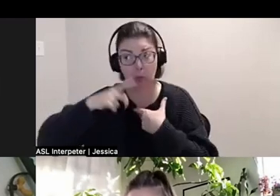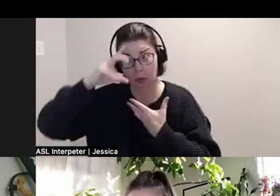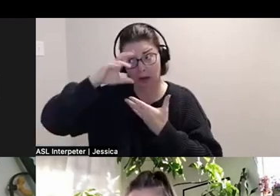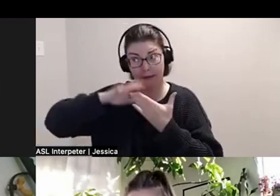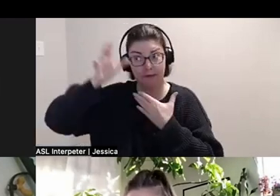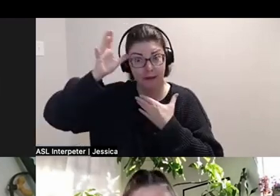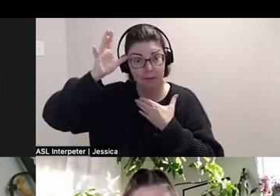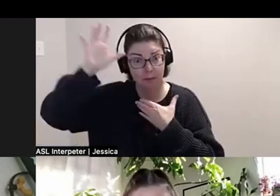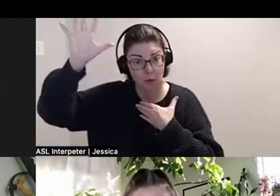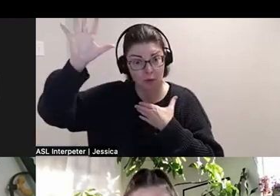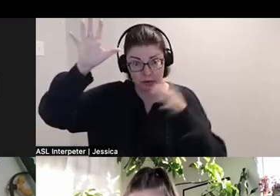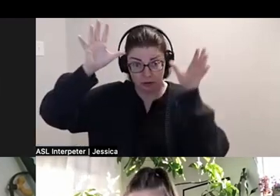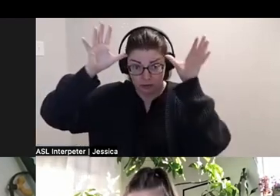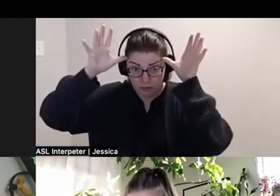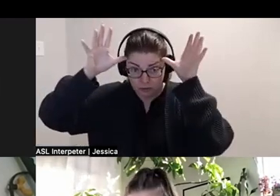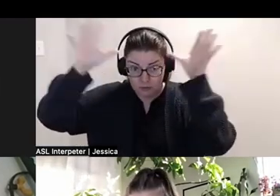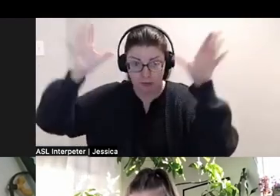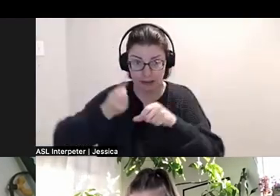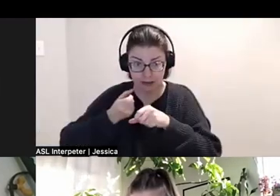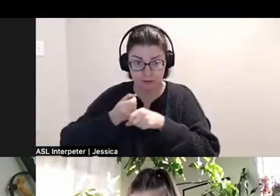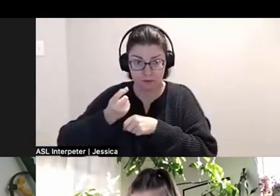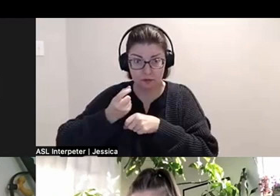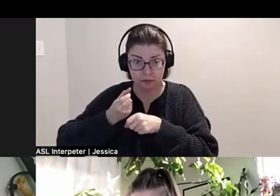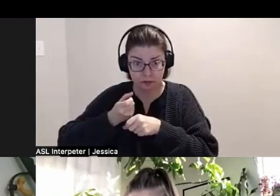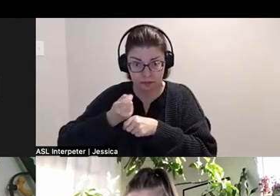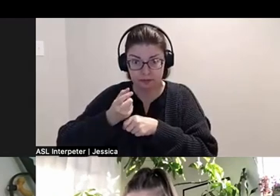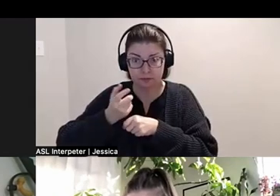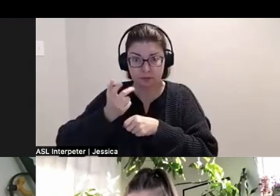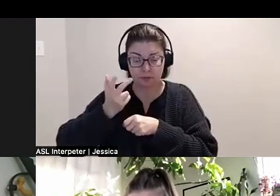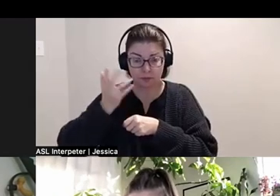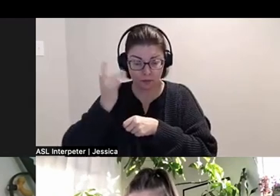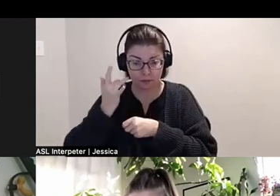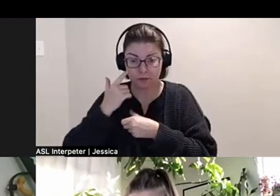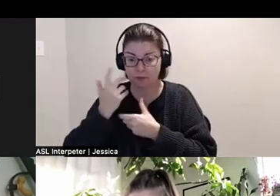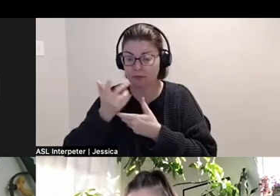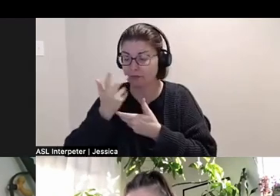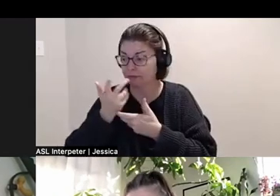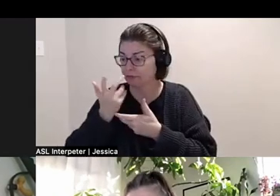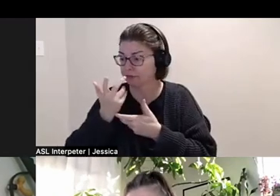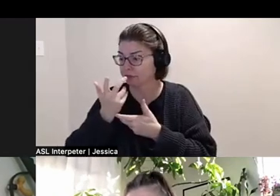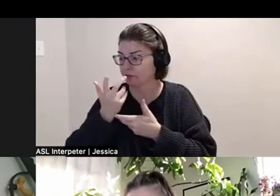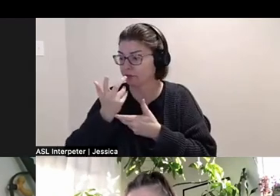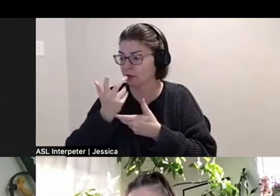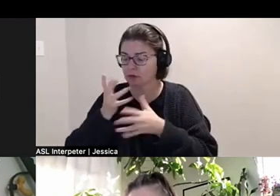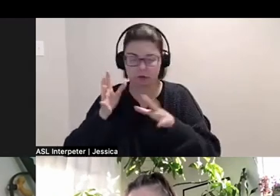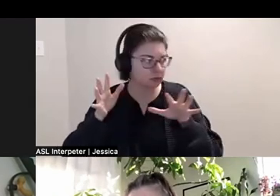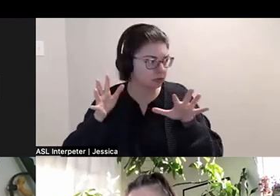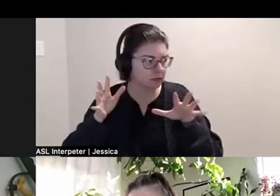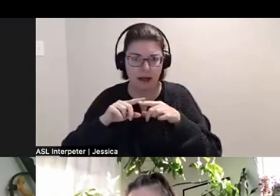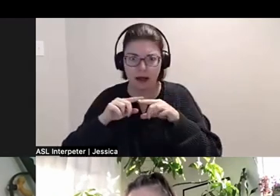that moose grow their antlers seasonally to help them beware of predators but also to help find mates.